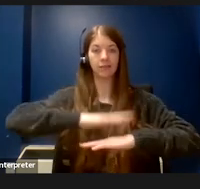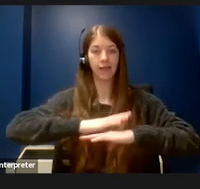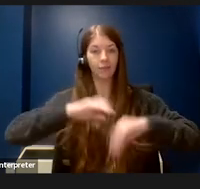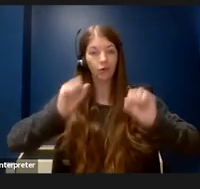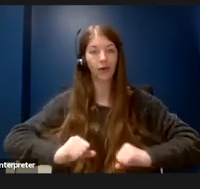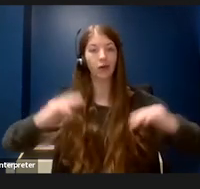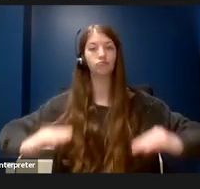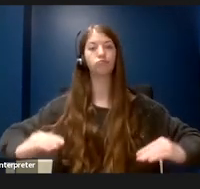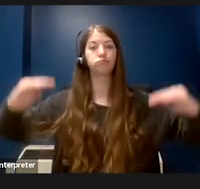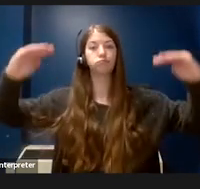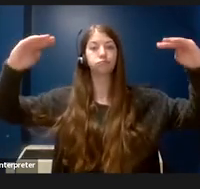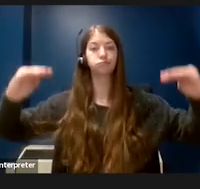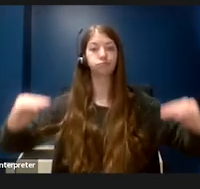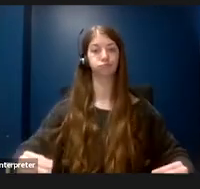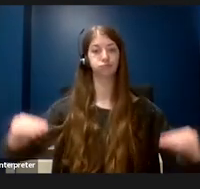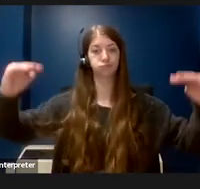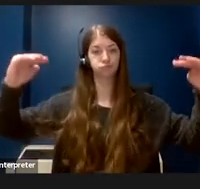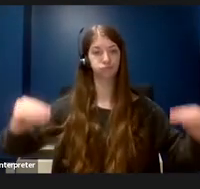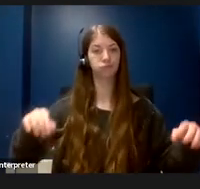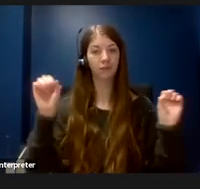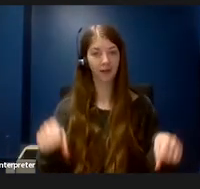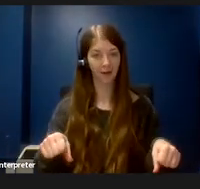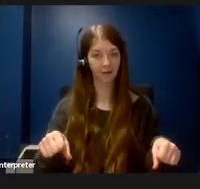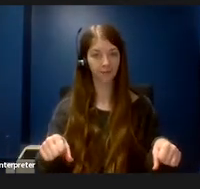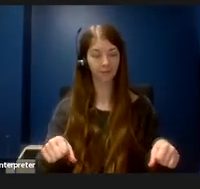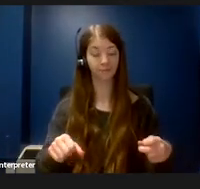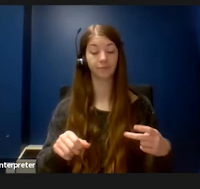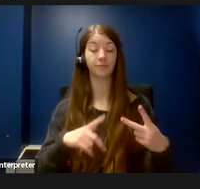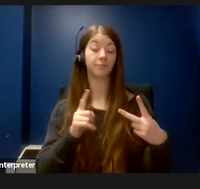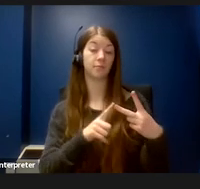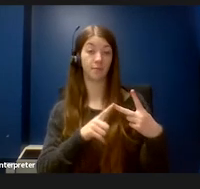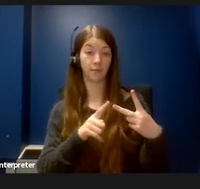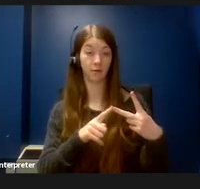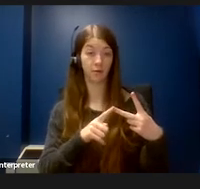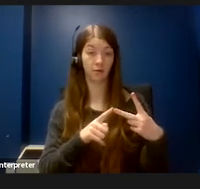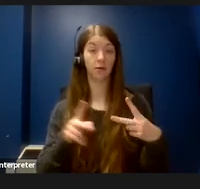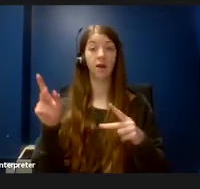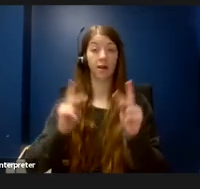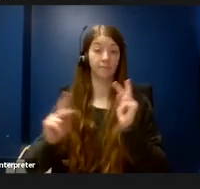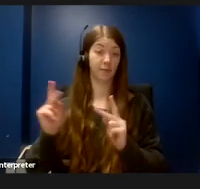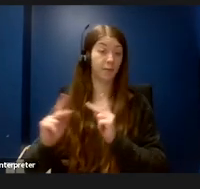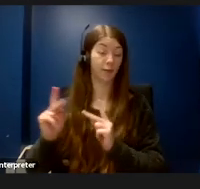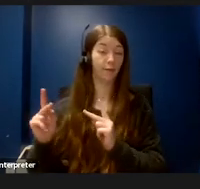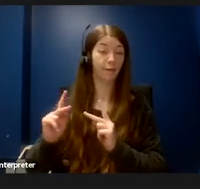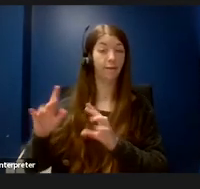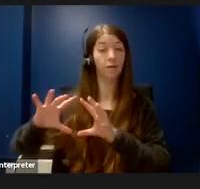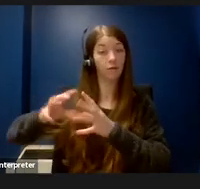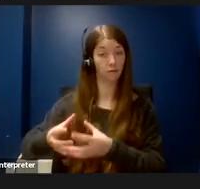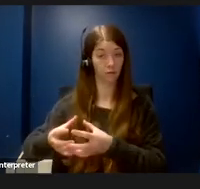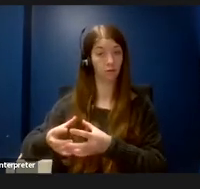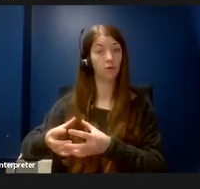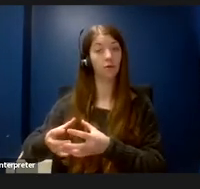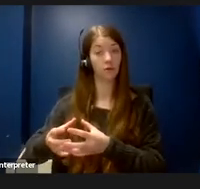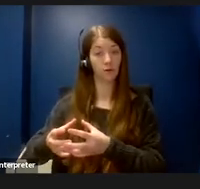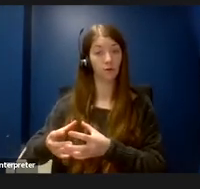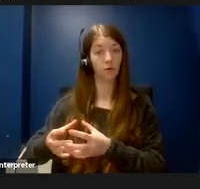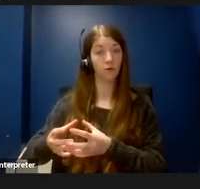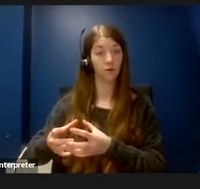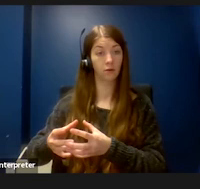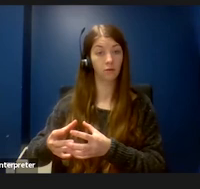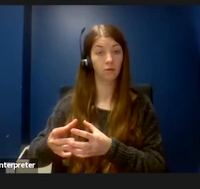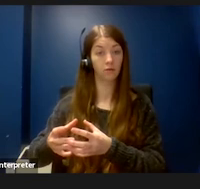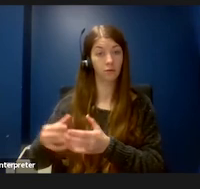to various heights. Secondly, the people or the group that was responsible for choosing